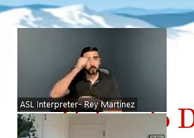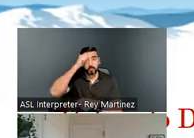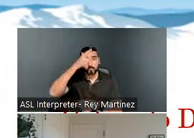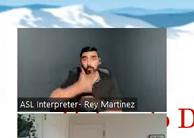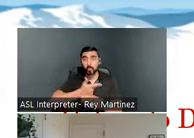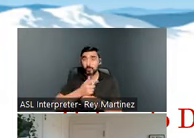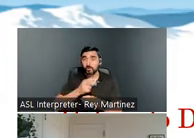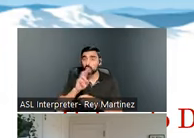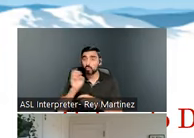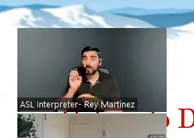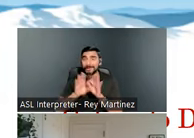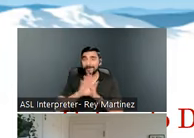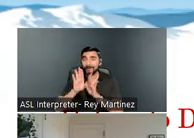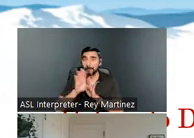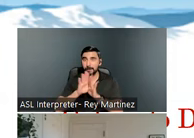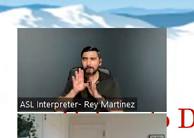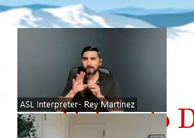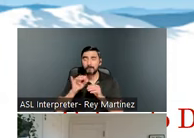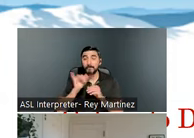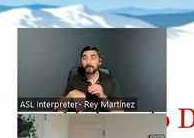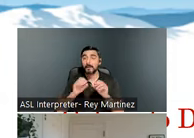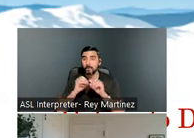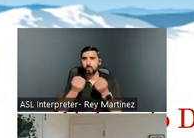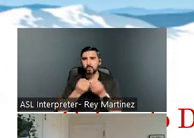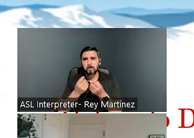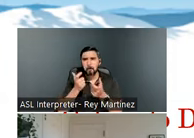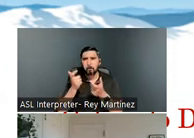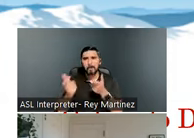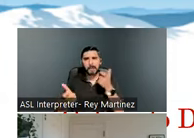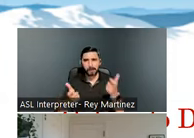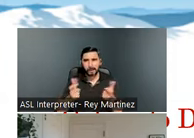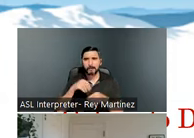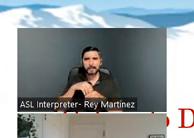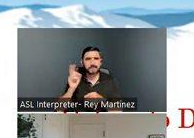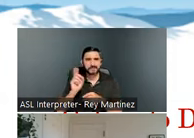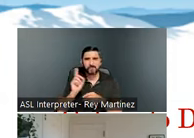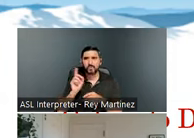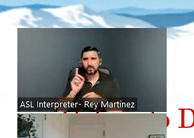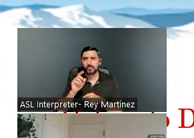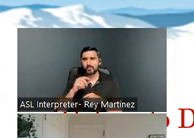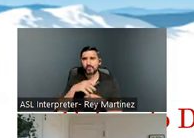Brothers Redevelopment is a pretty big agency in the Denver Metro area. It creates a lot of our